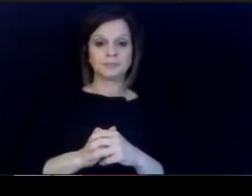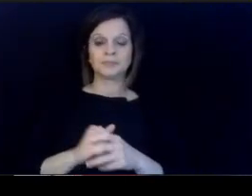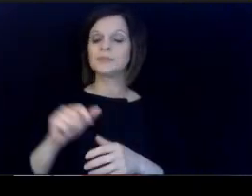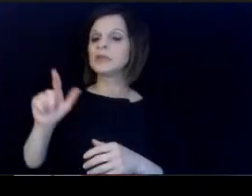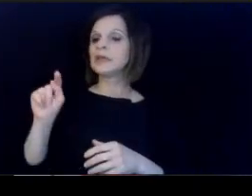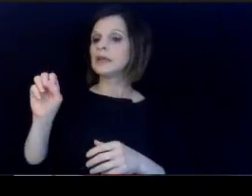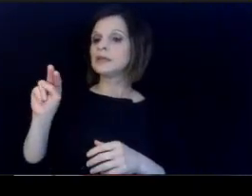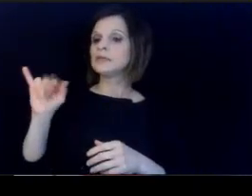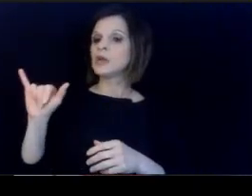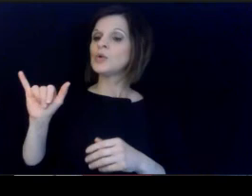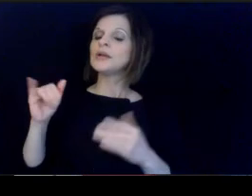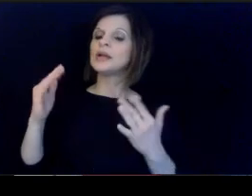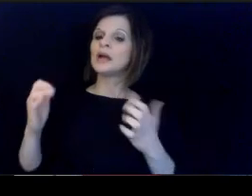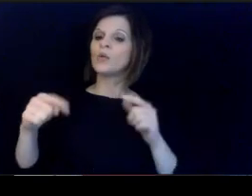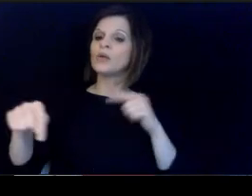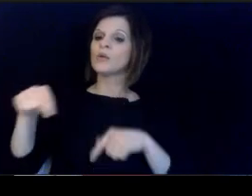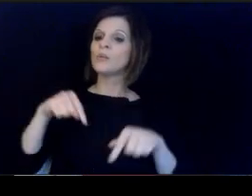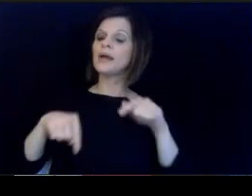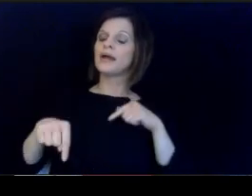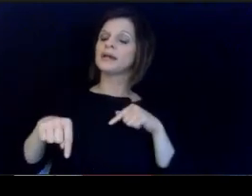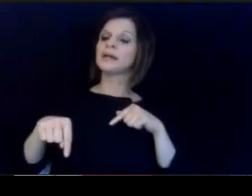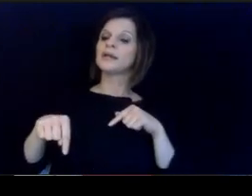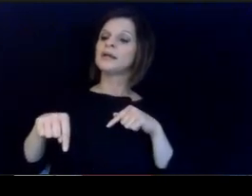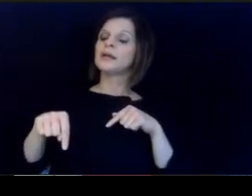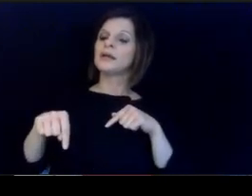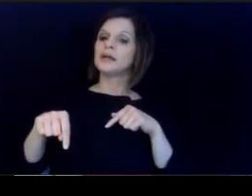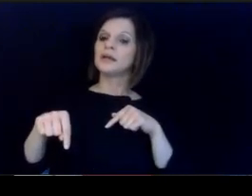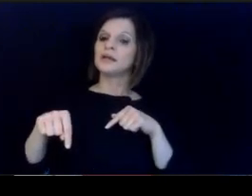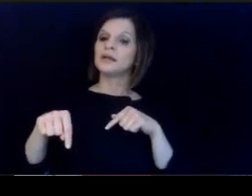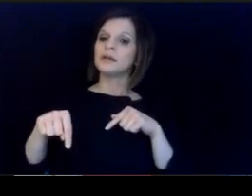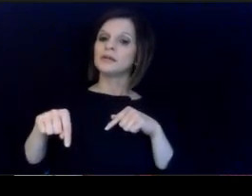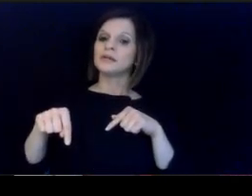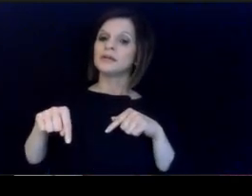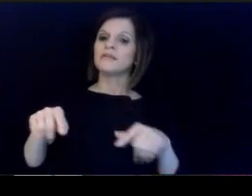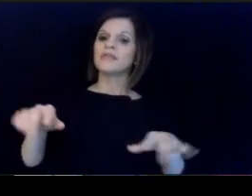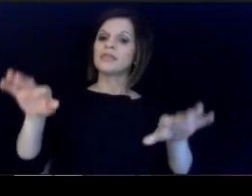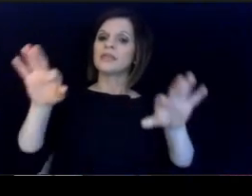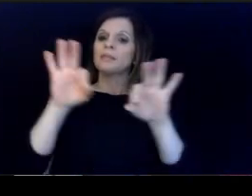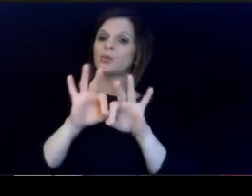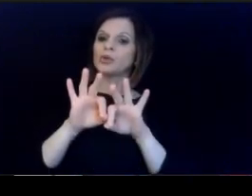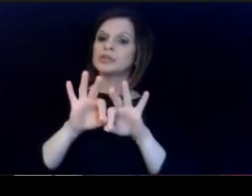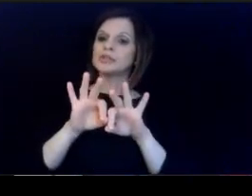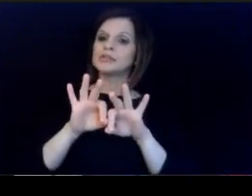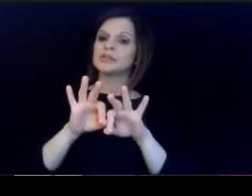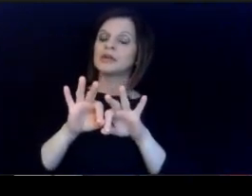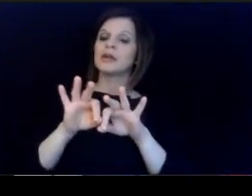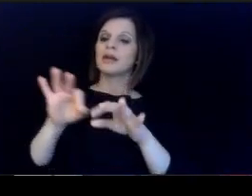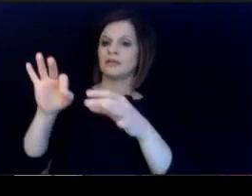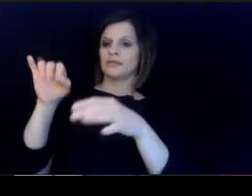And Tony, I want to go back to. the importance of the statement that Lieutenant governor.